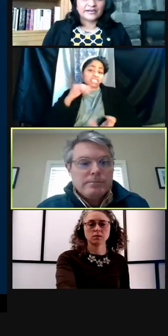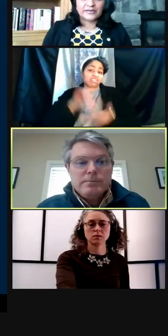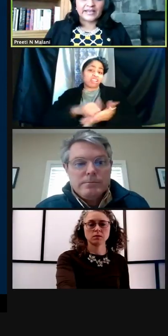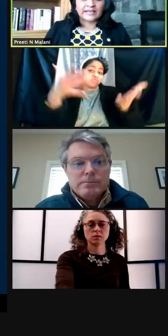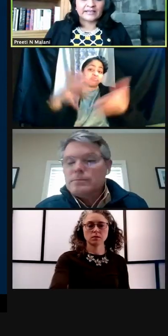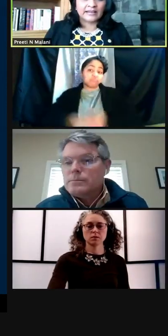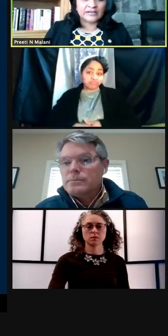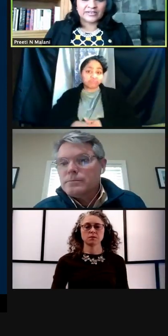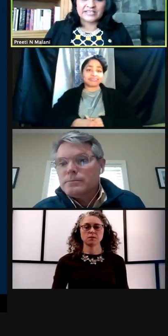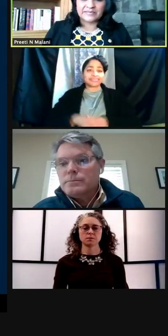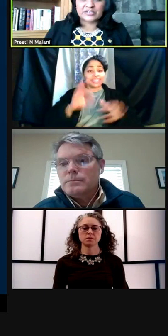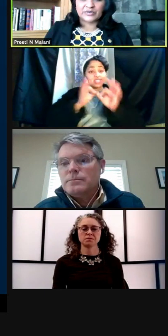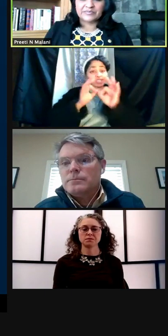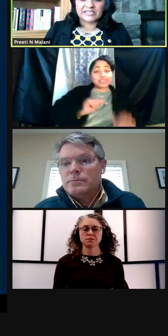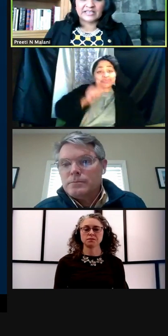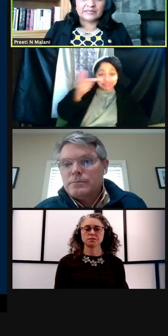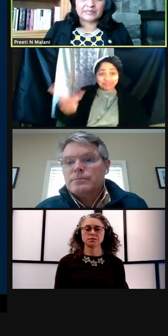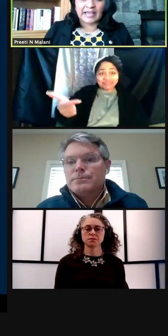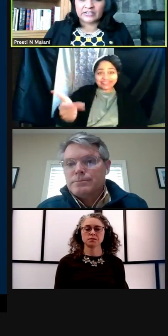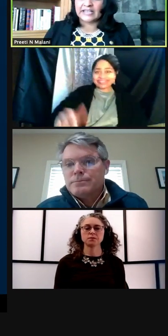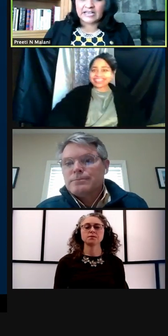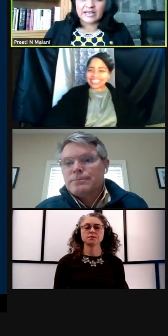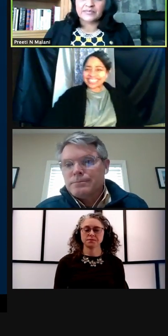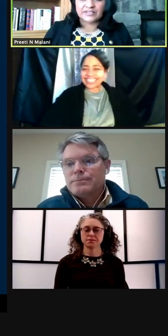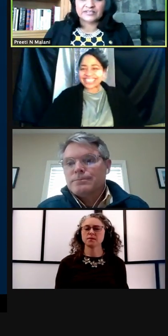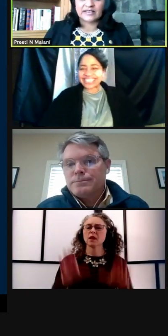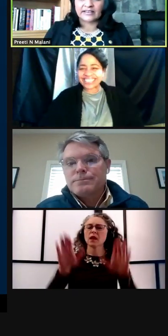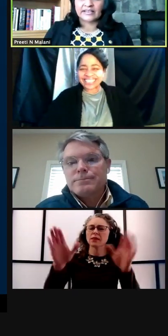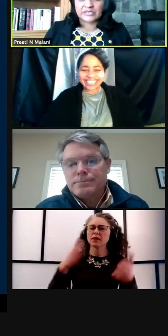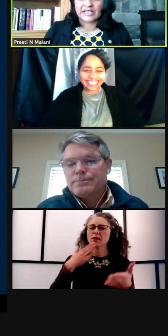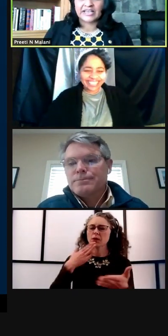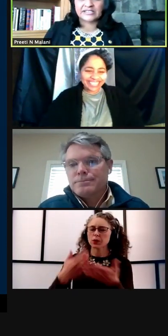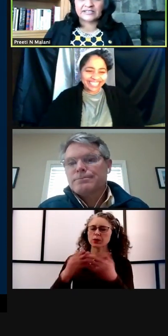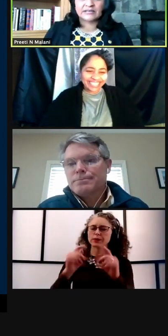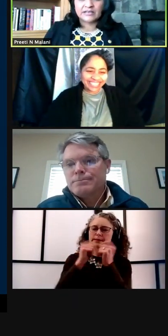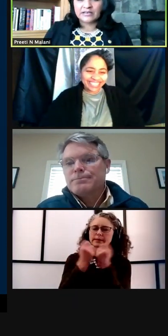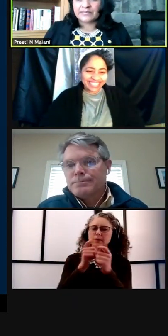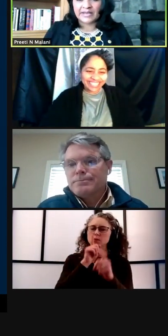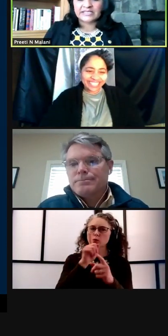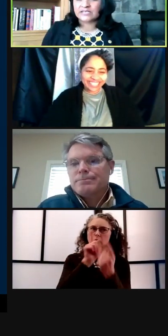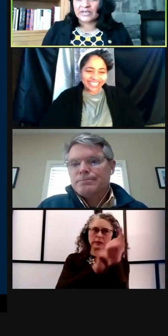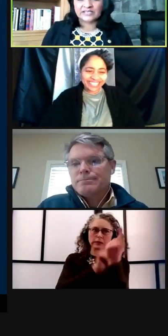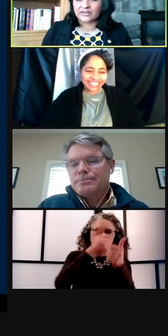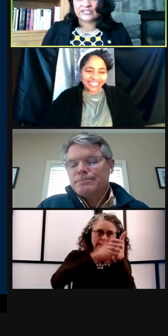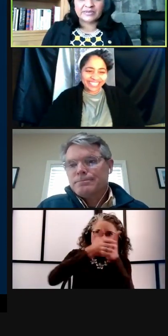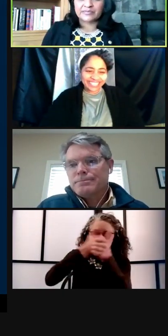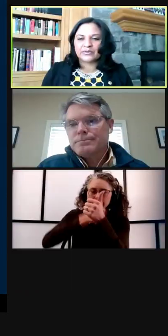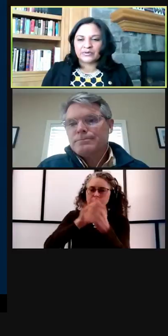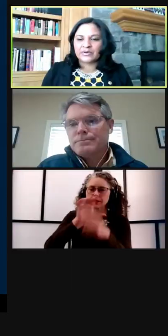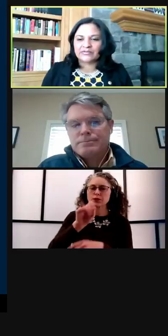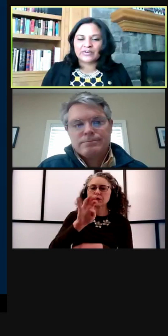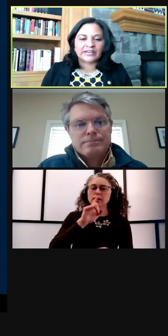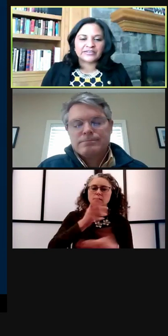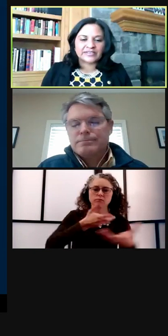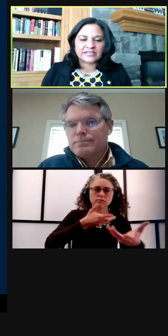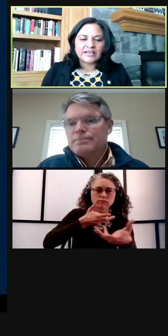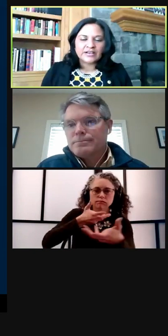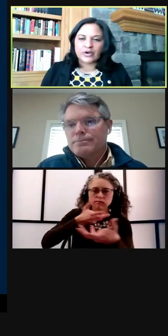Yeah, great. And I know the team is really busy handling exemptions on a case-by-case basis because there are some people who wouldn't fall under this.